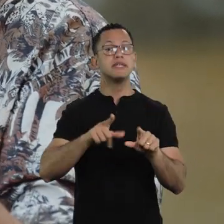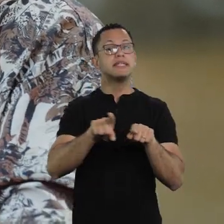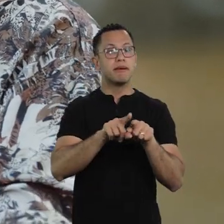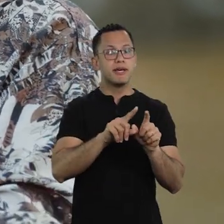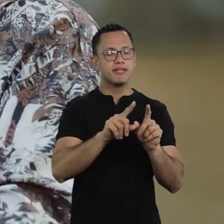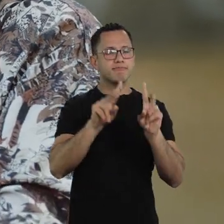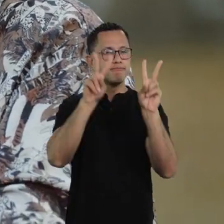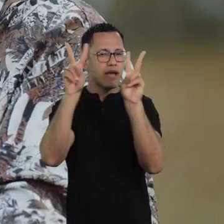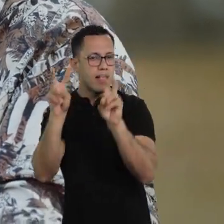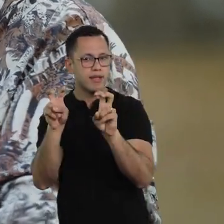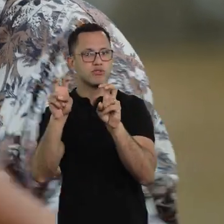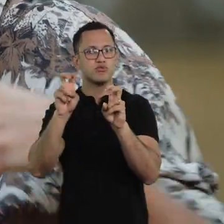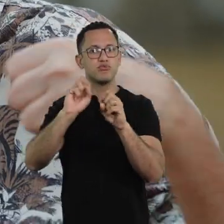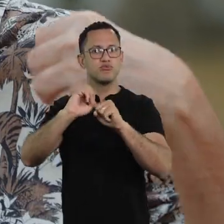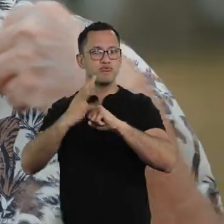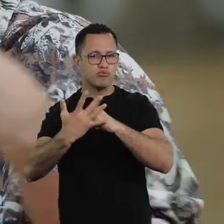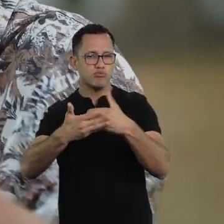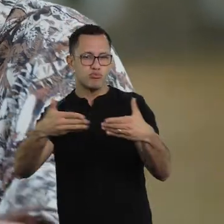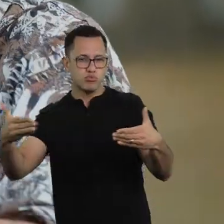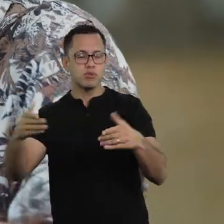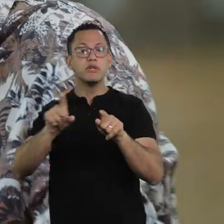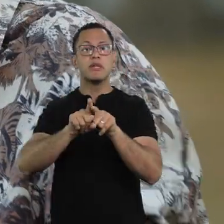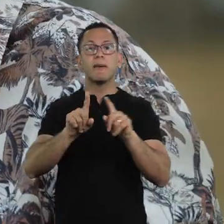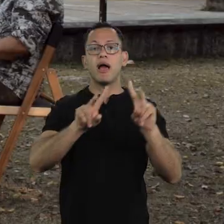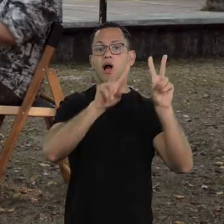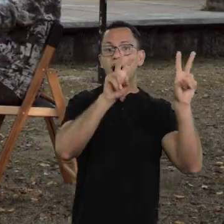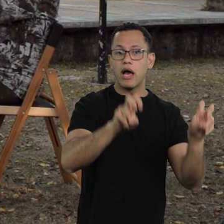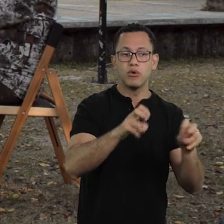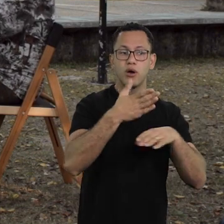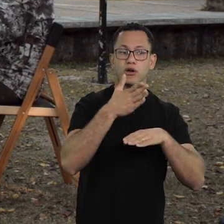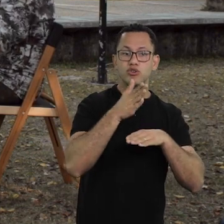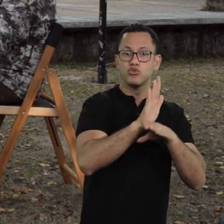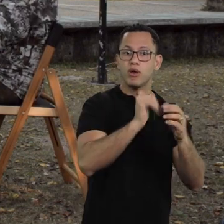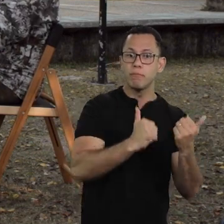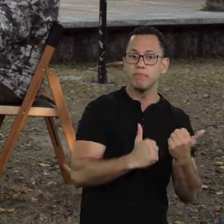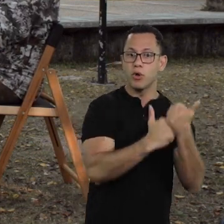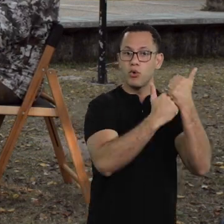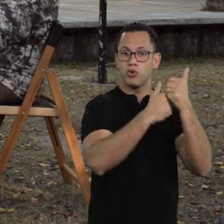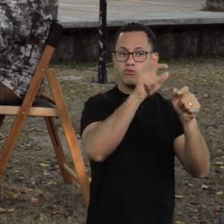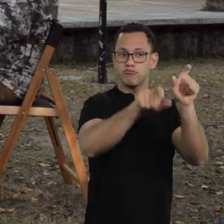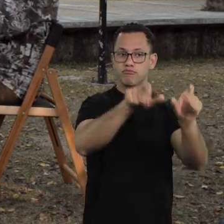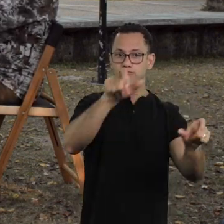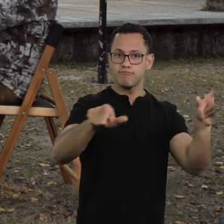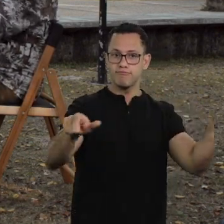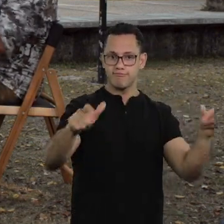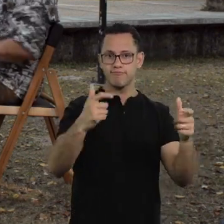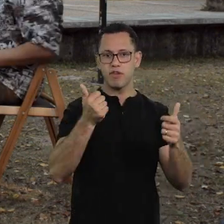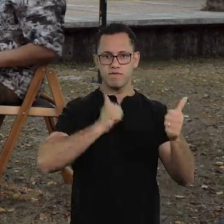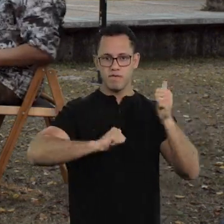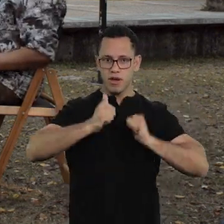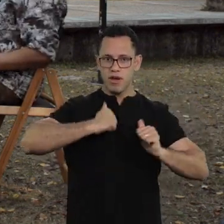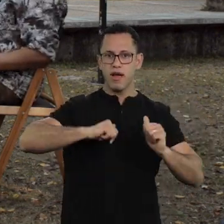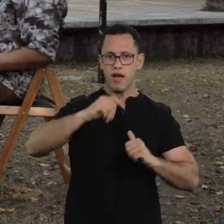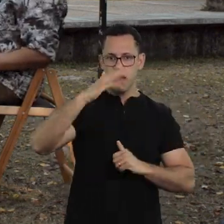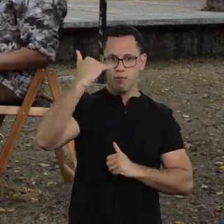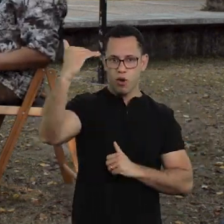to talk about what was going on, to help other artists, so, we saw this a lot,